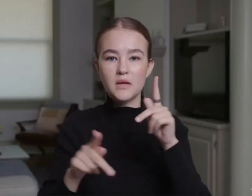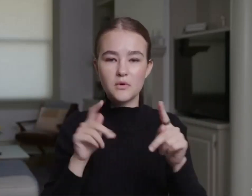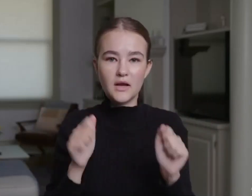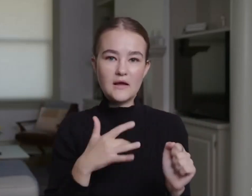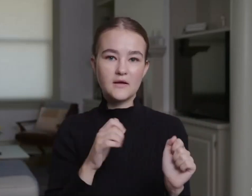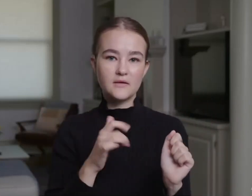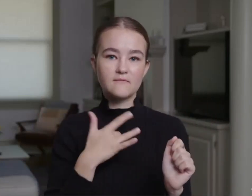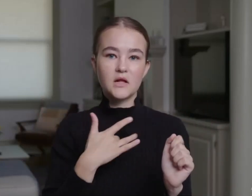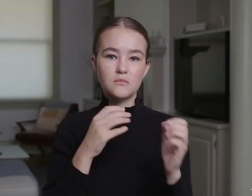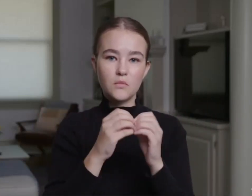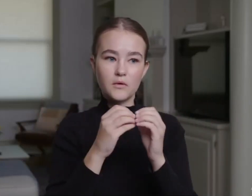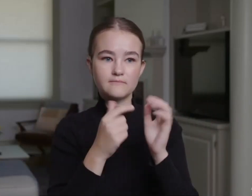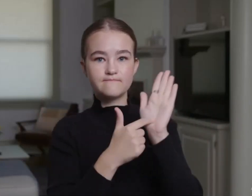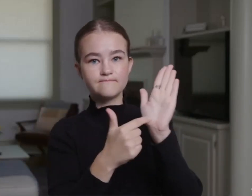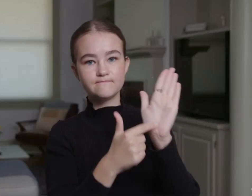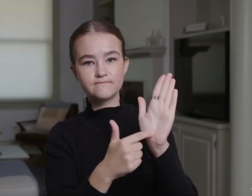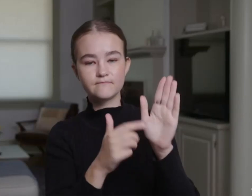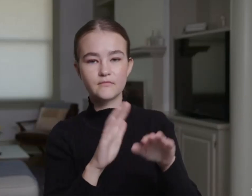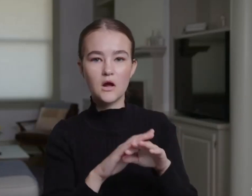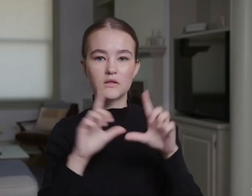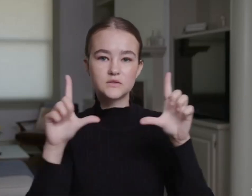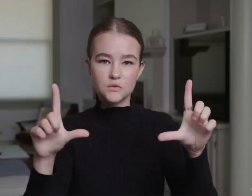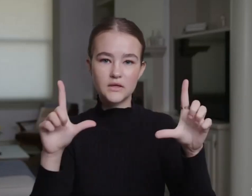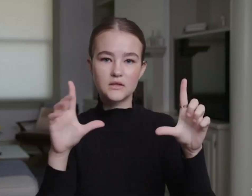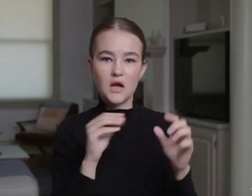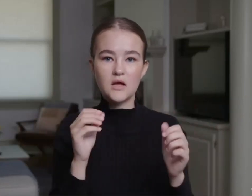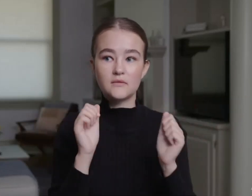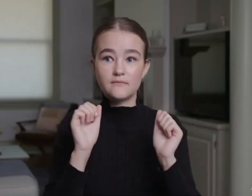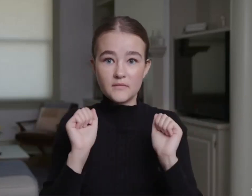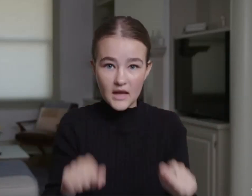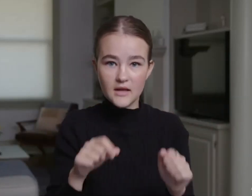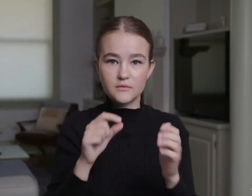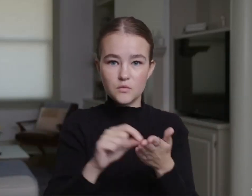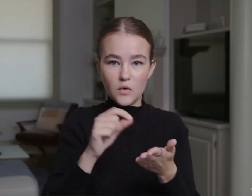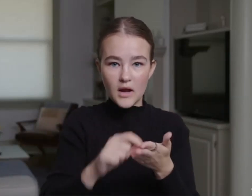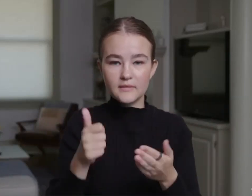I want every person to feel like they're represented on the big screen and for people